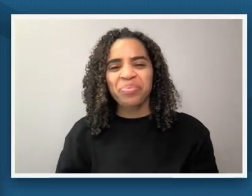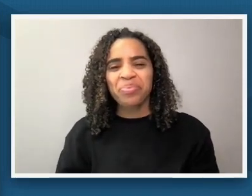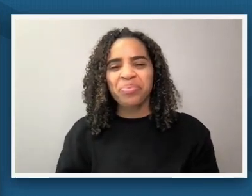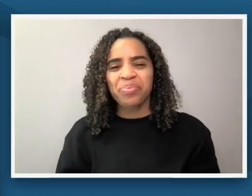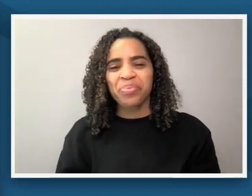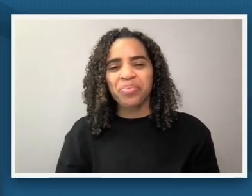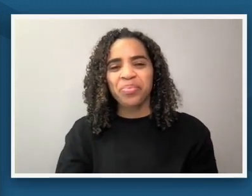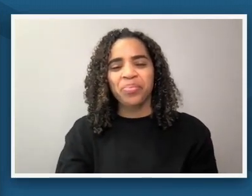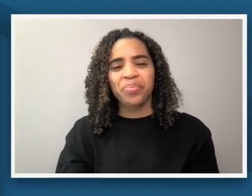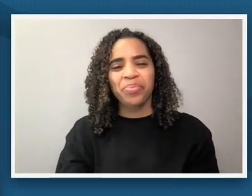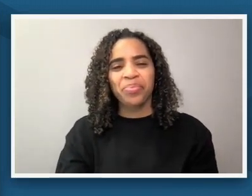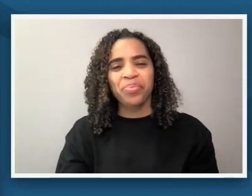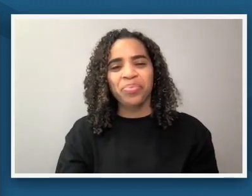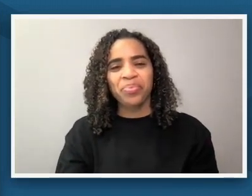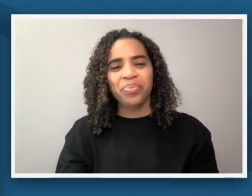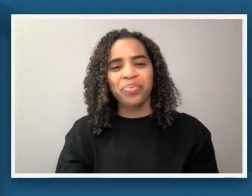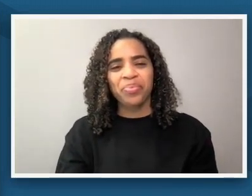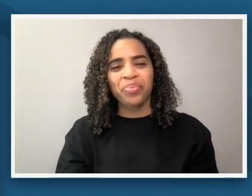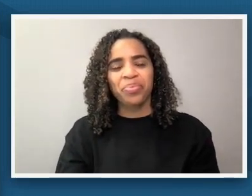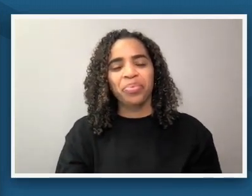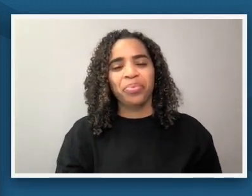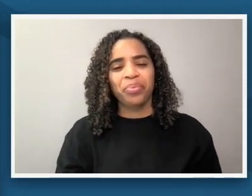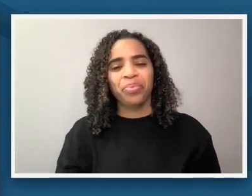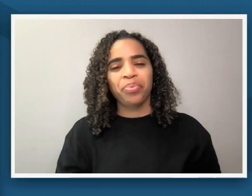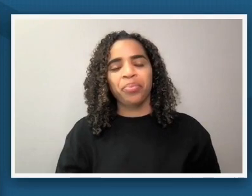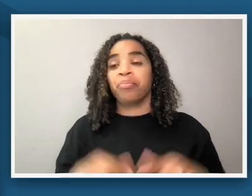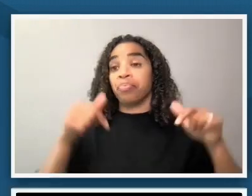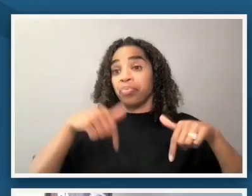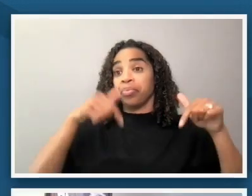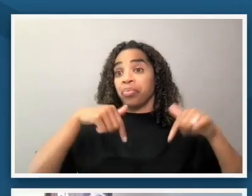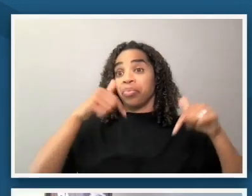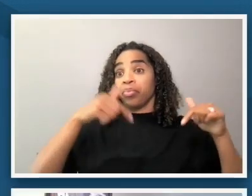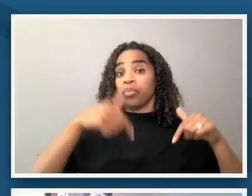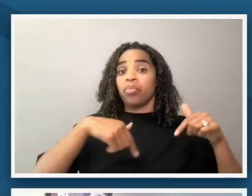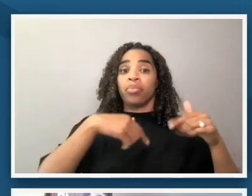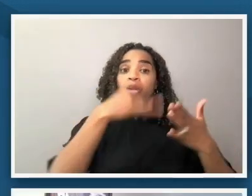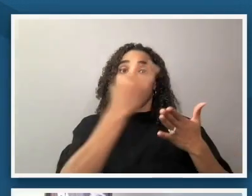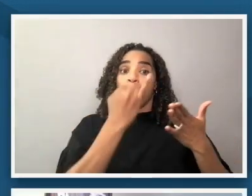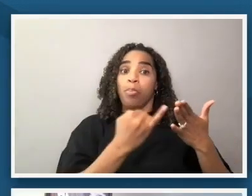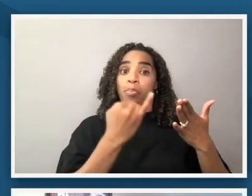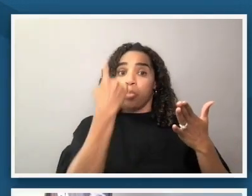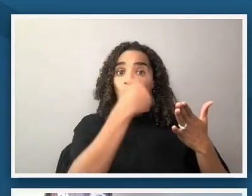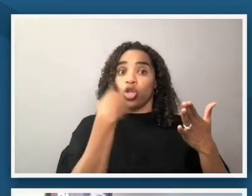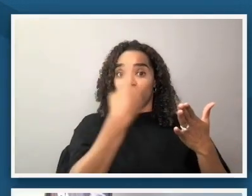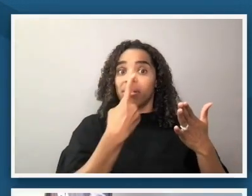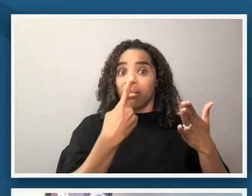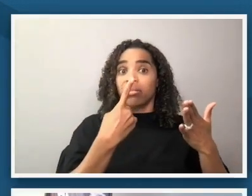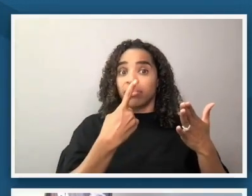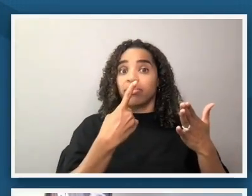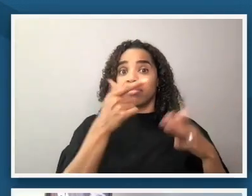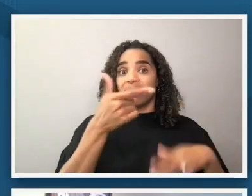right we we often at the portrait gallery talk about it um